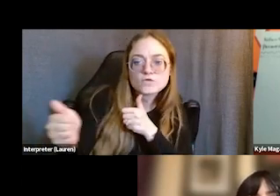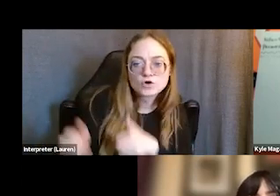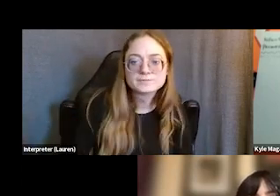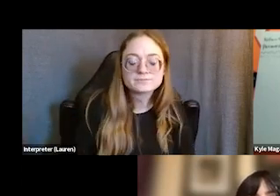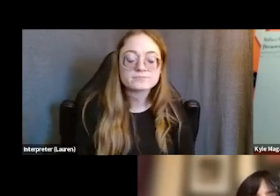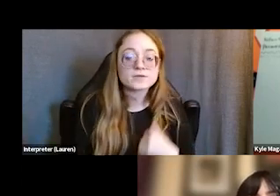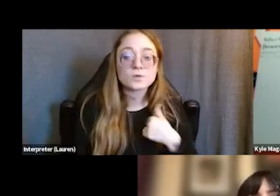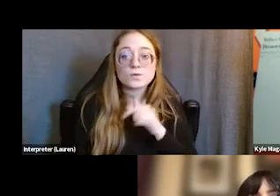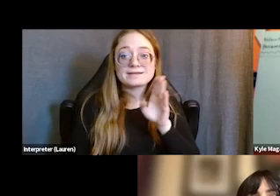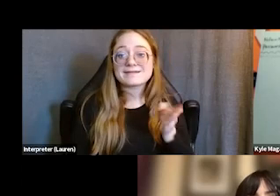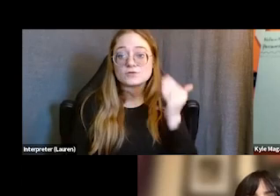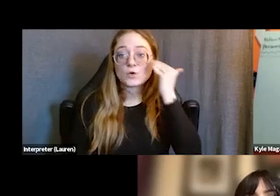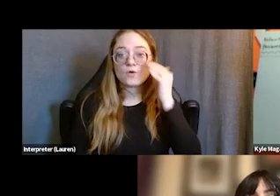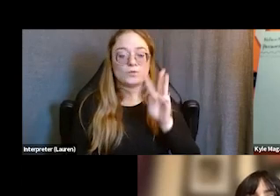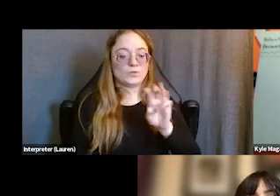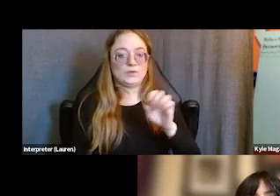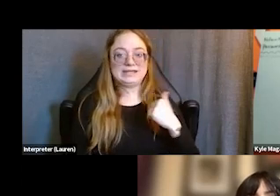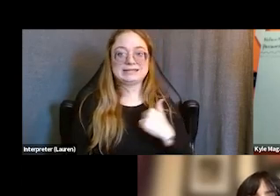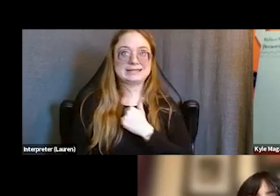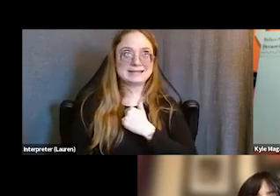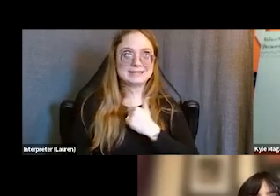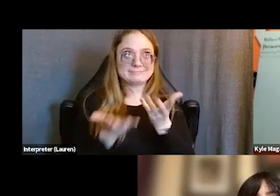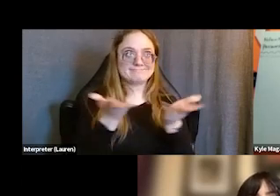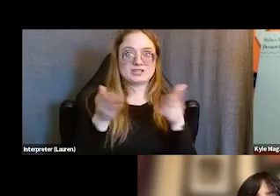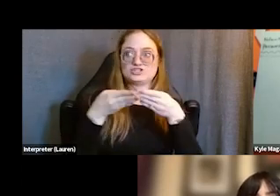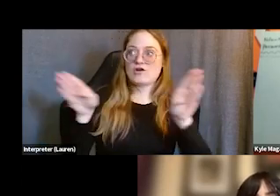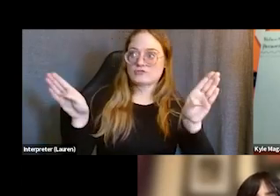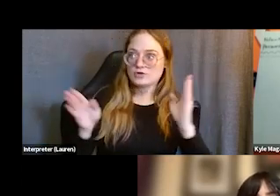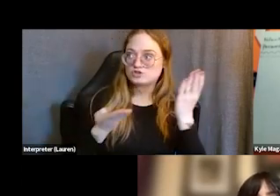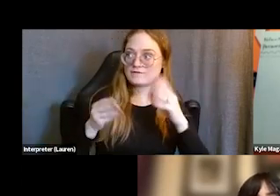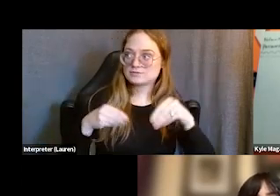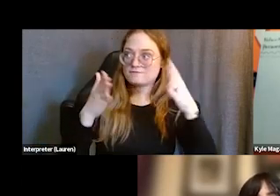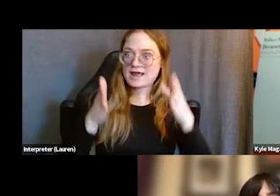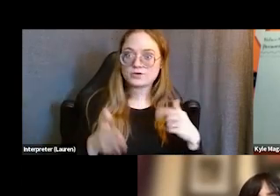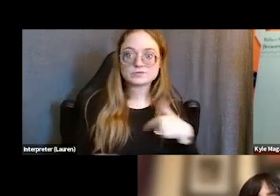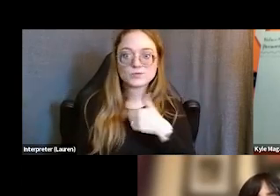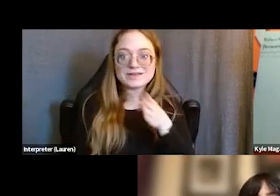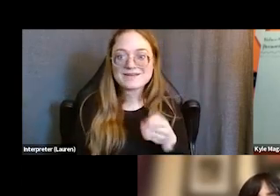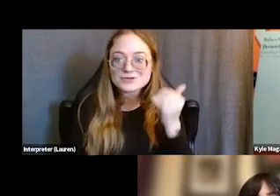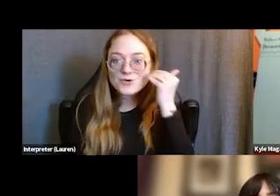we, being the broad we of service providers in general, we never know which client is going to connect